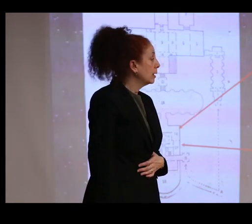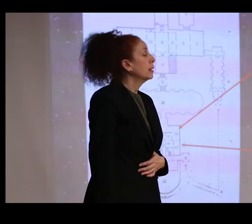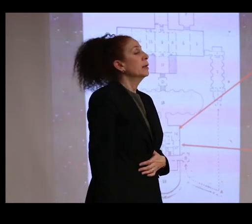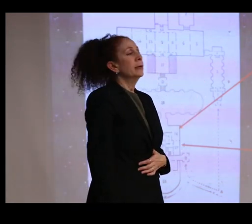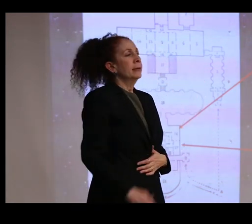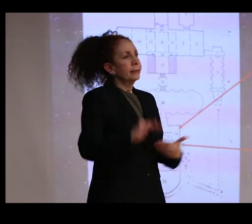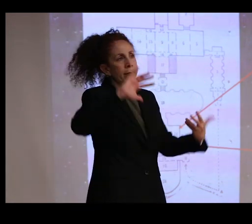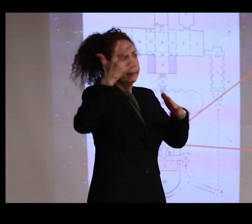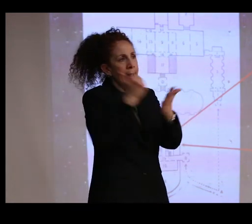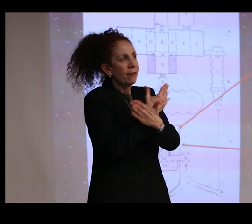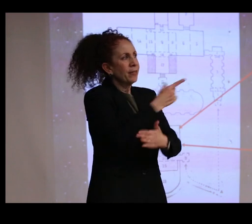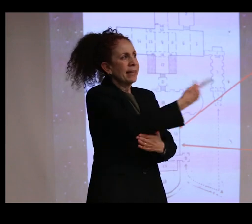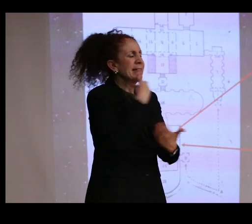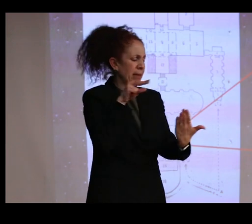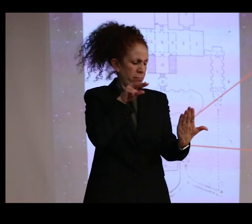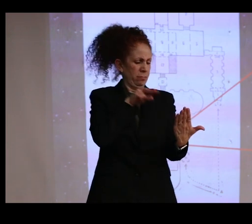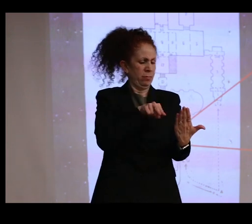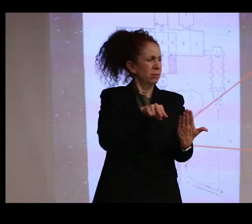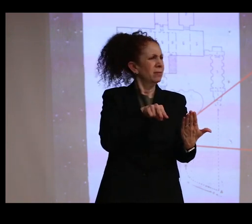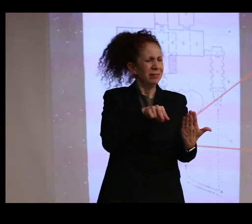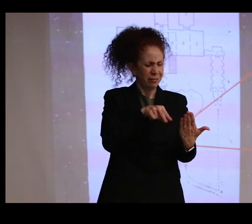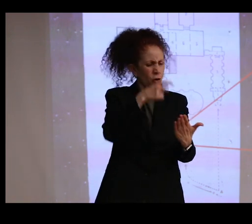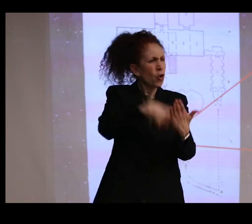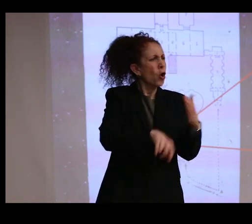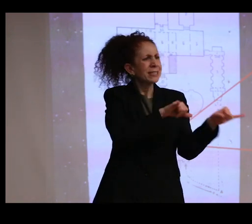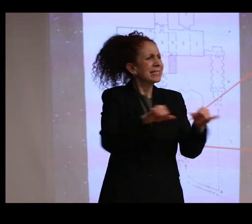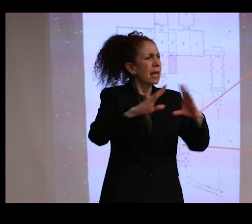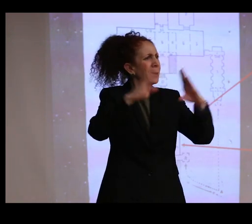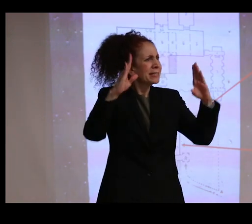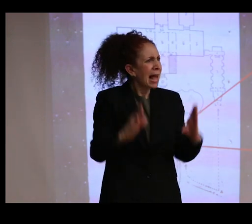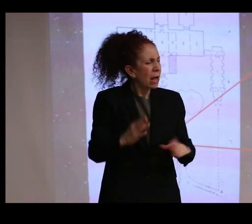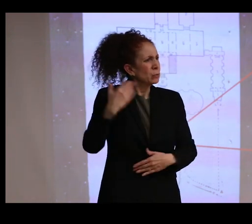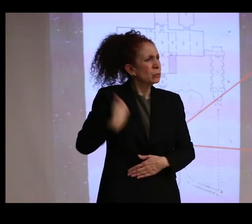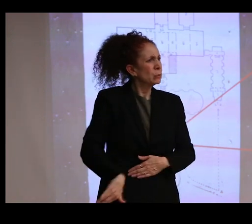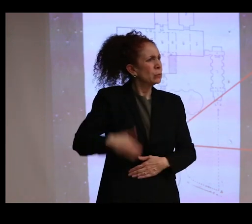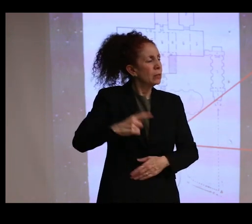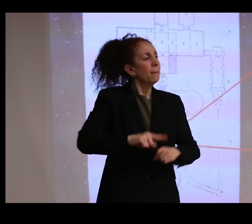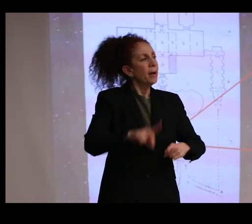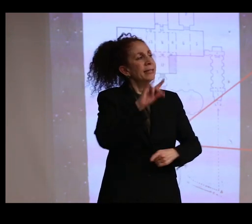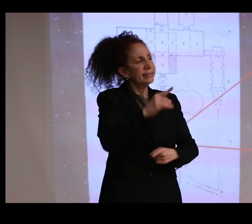they remarked that it was the cost of a house. But eventually they did approve it.